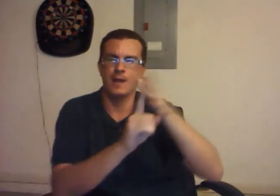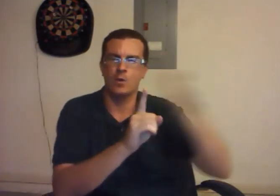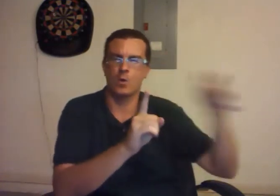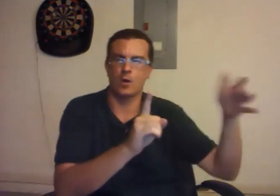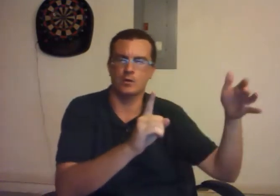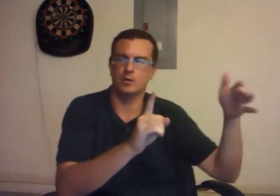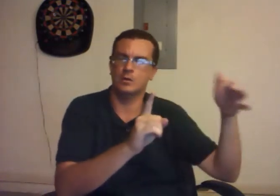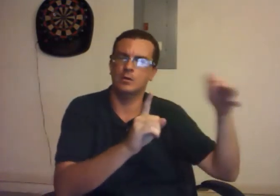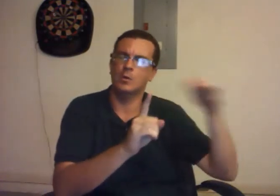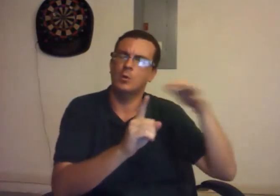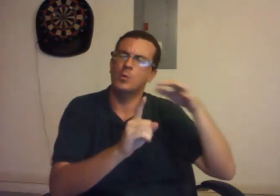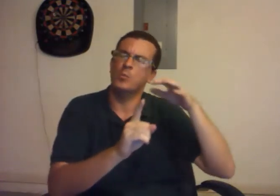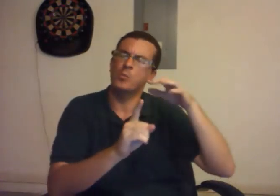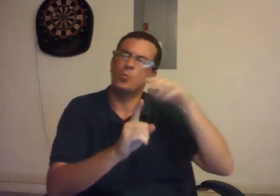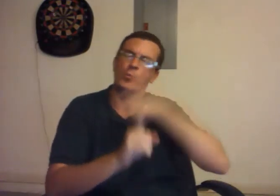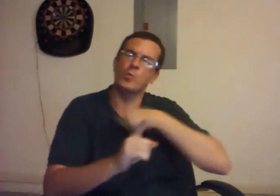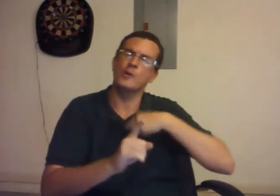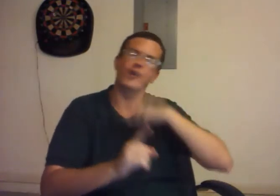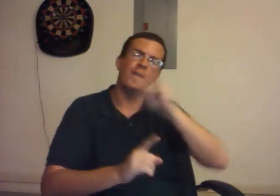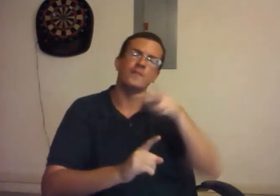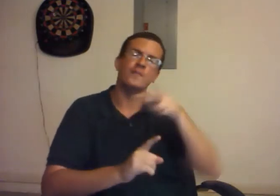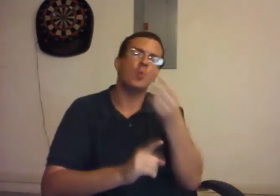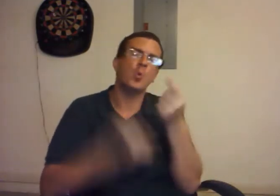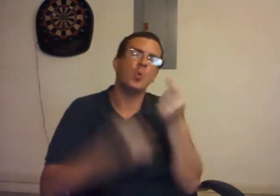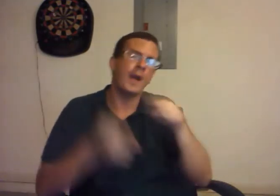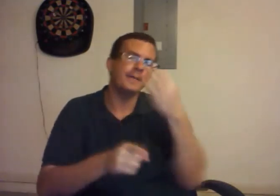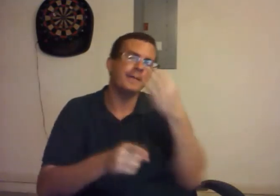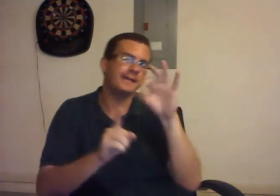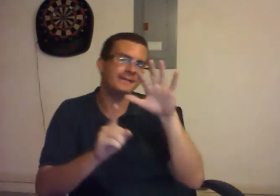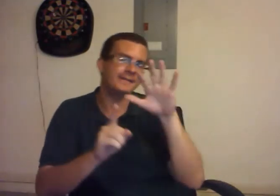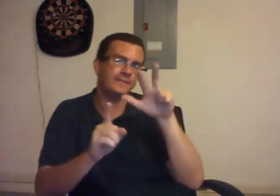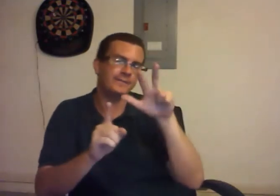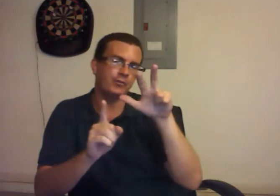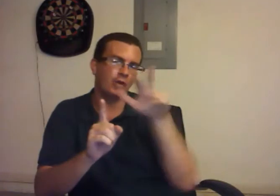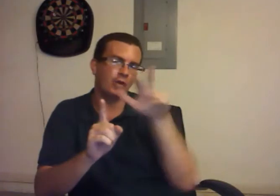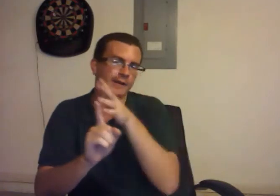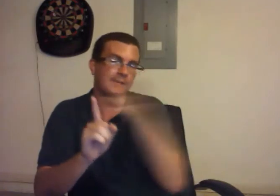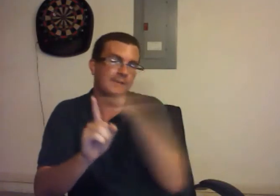We're never told what happened back in 1953 and on.